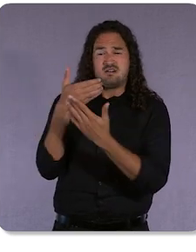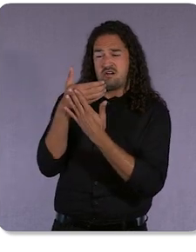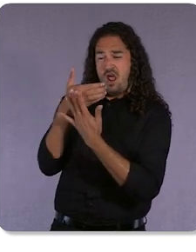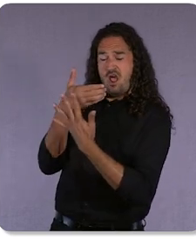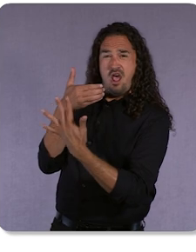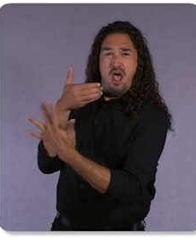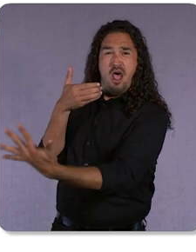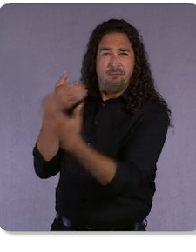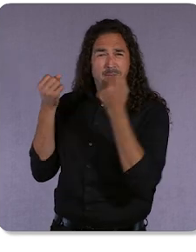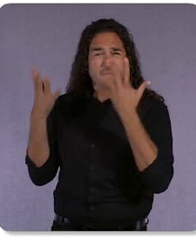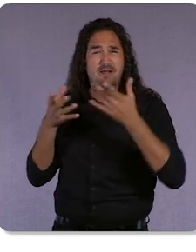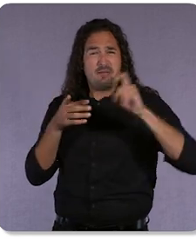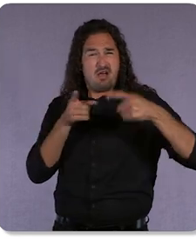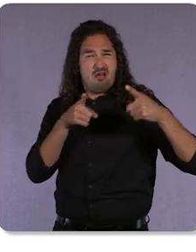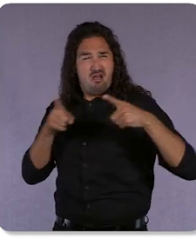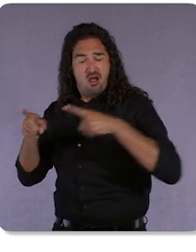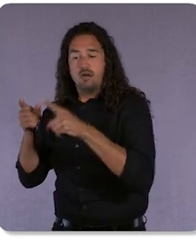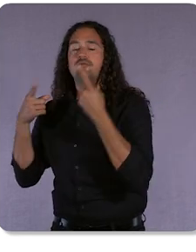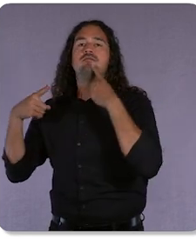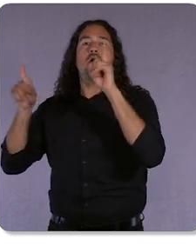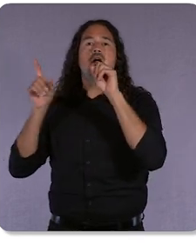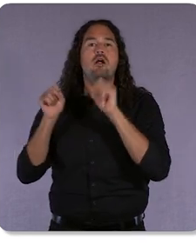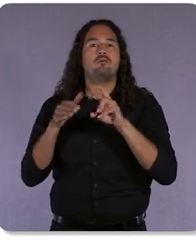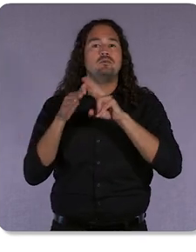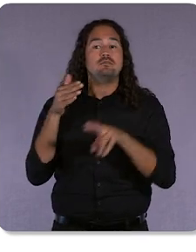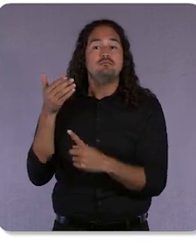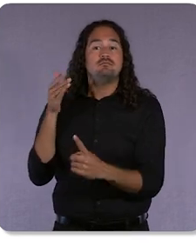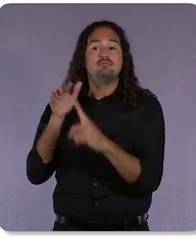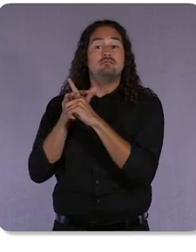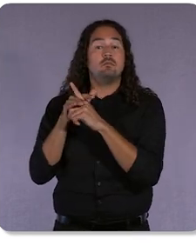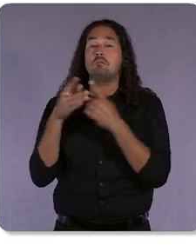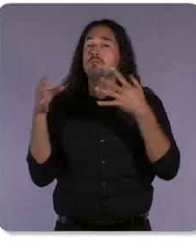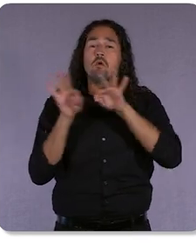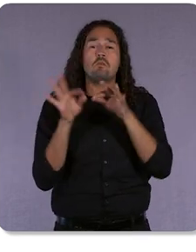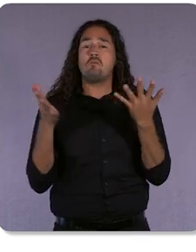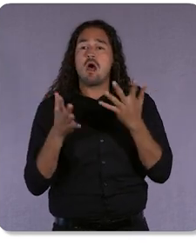But what’s important for you is not the complex technical stuff that happens behind the scenes.